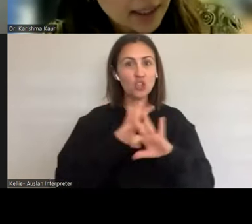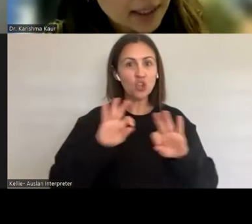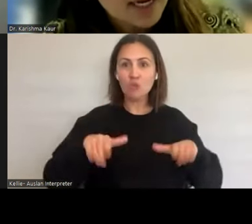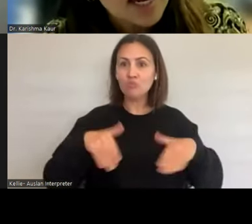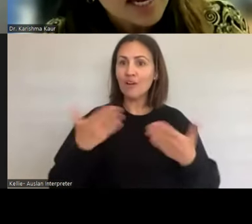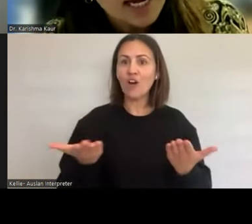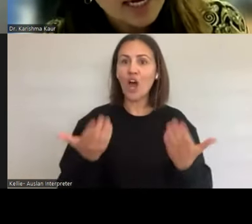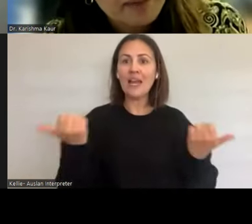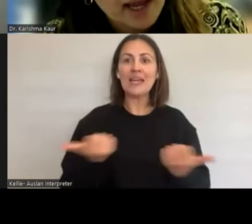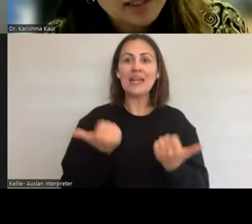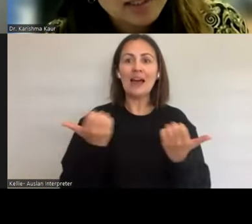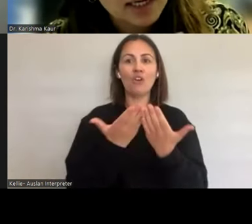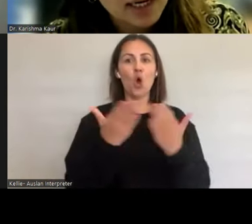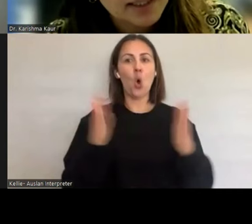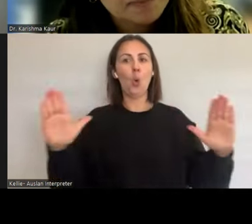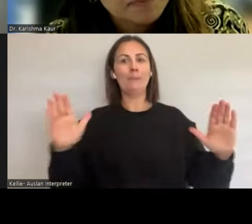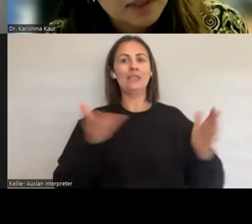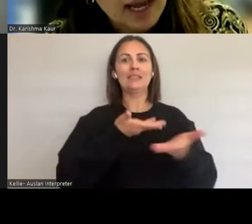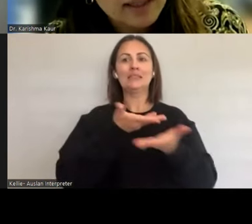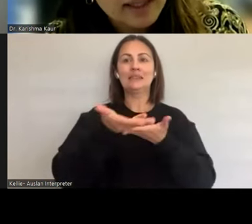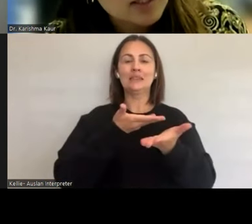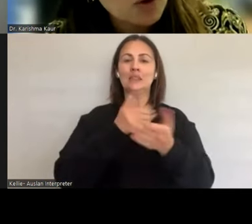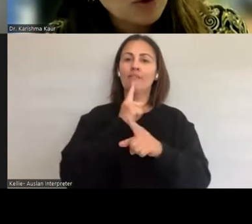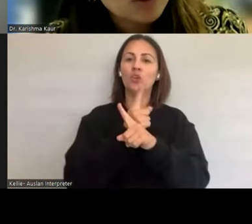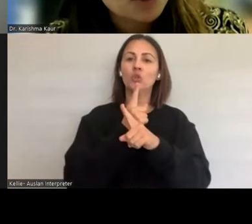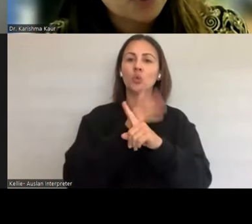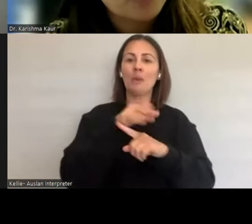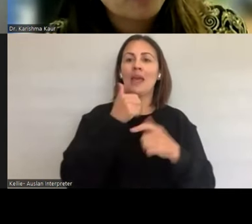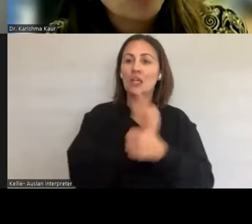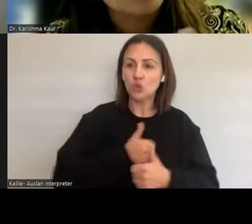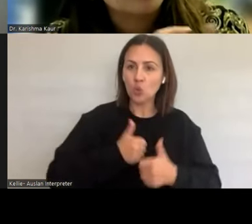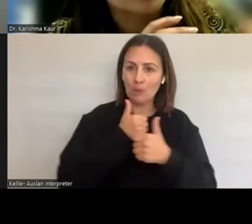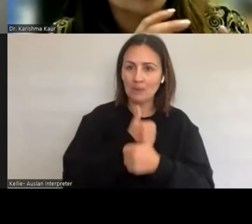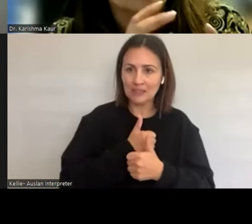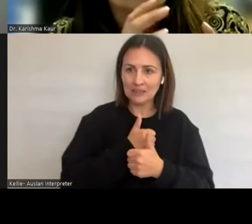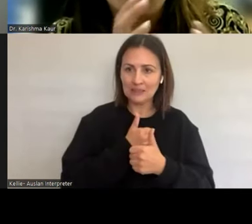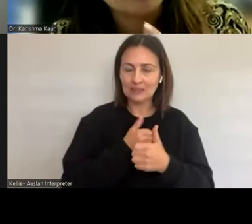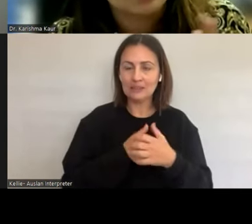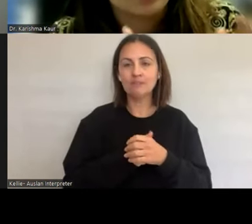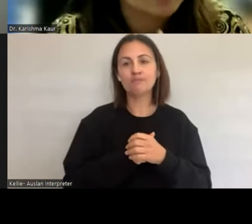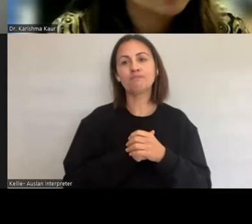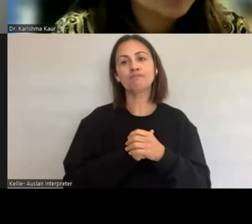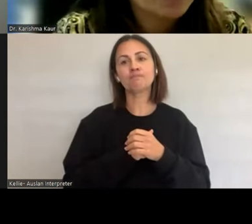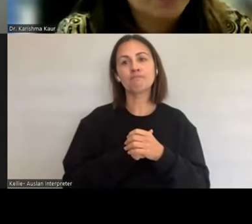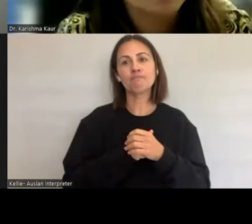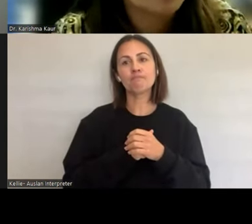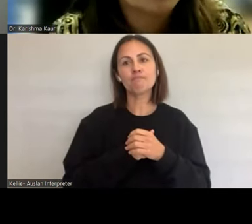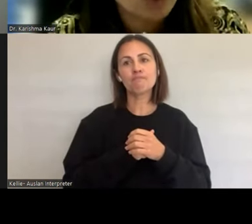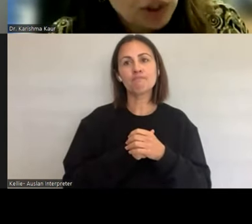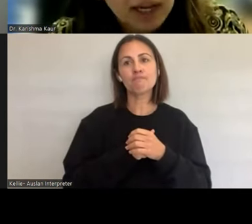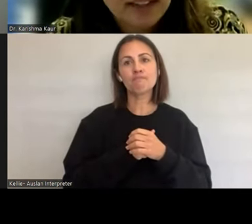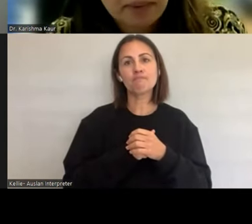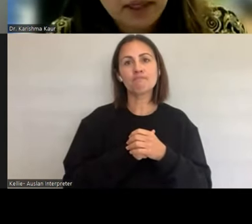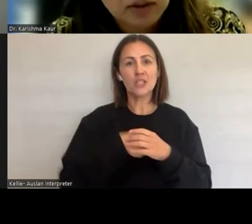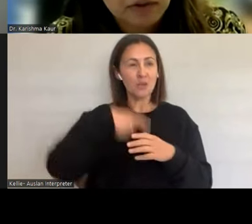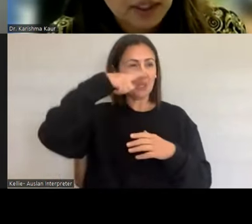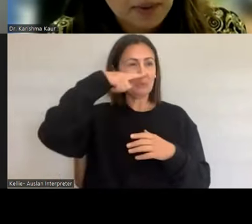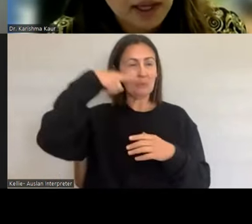And I think it's a lot to do with both, not only the health aspect, but the social aspect of it as